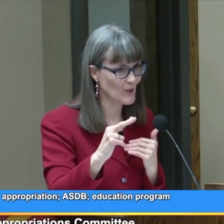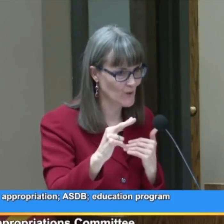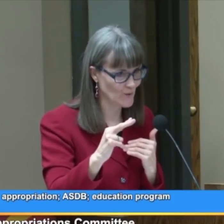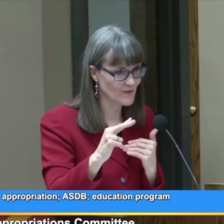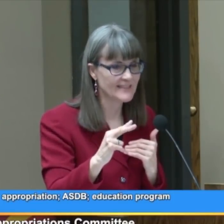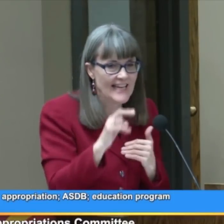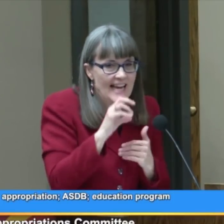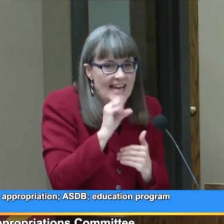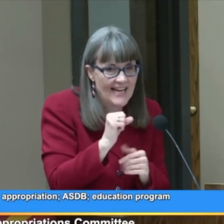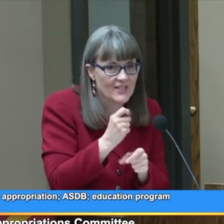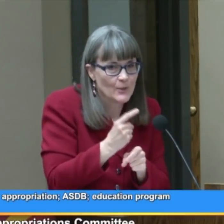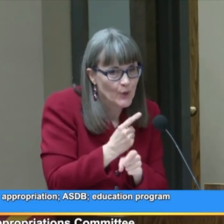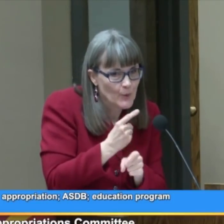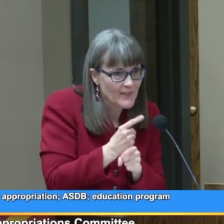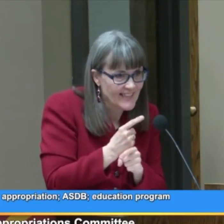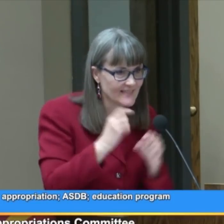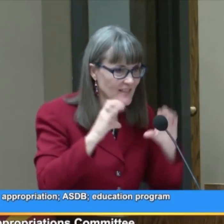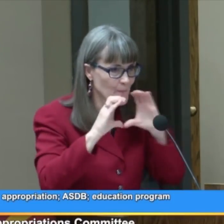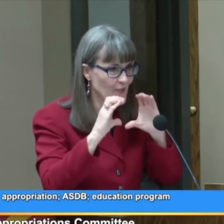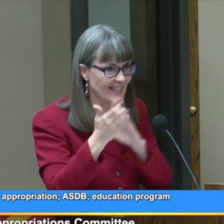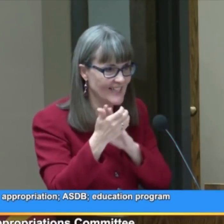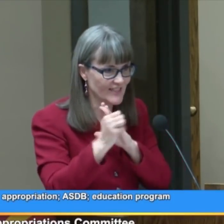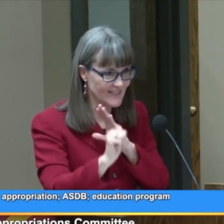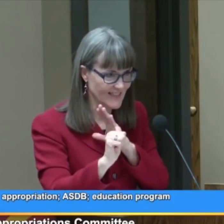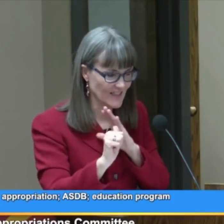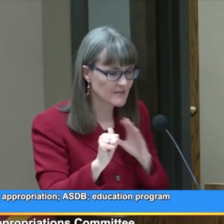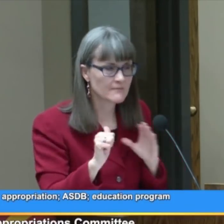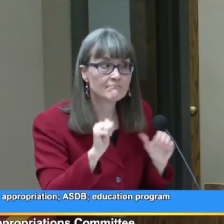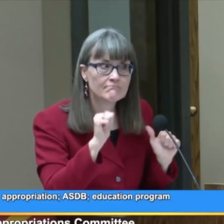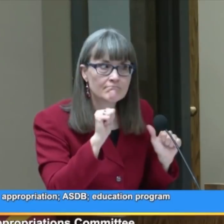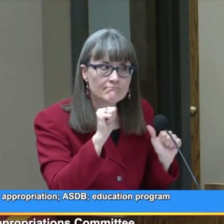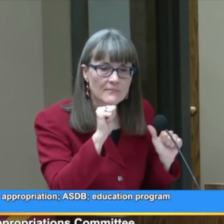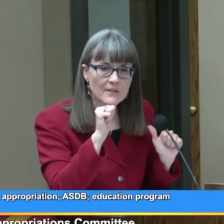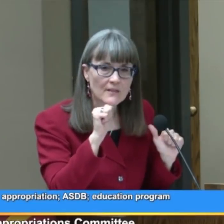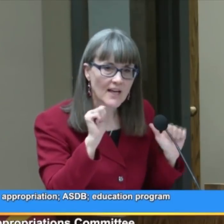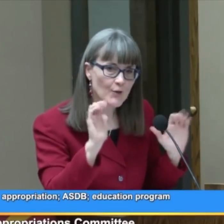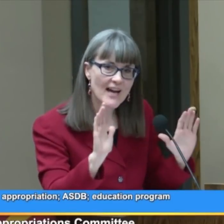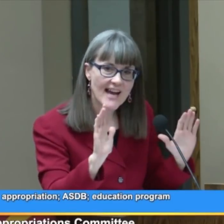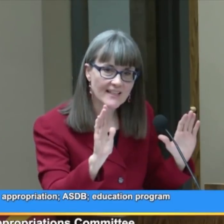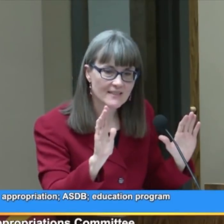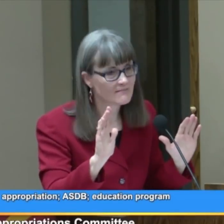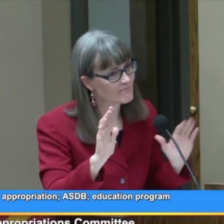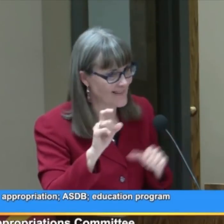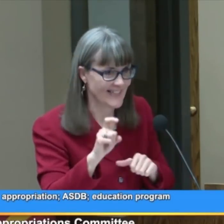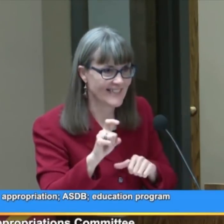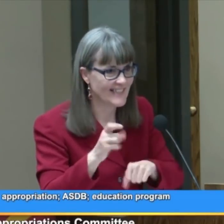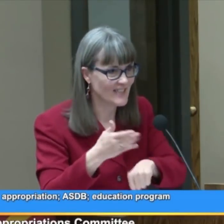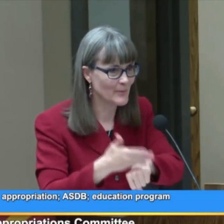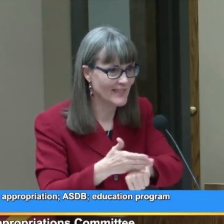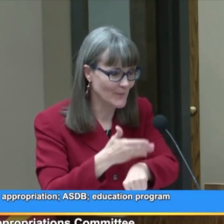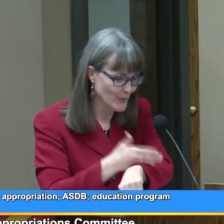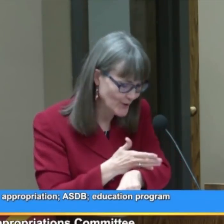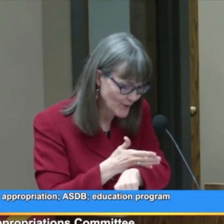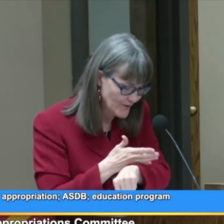at age-appropriate communication skill. Not great. That needed to be improved,